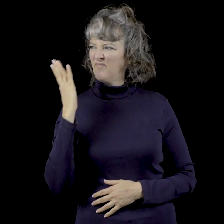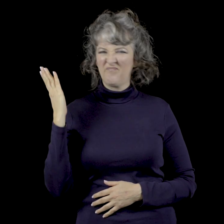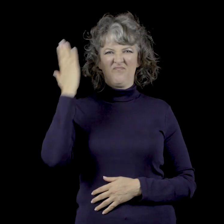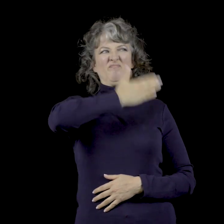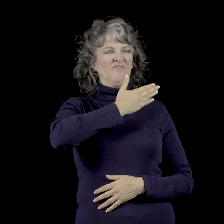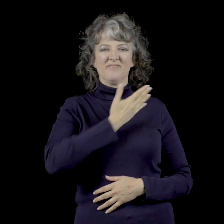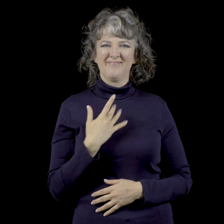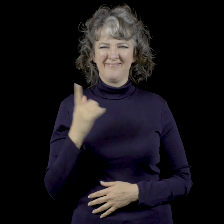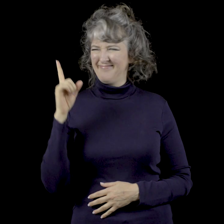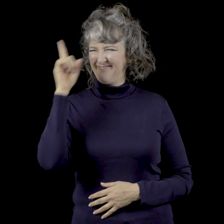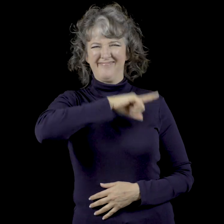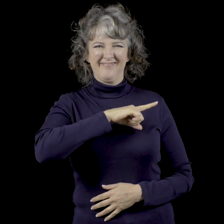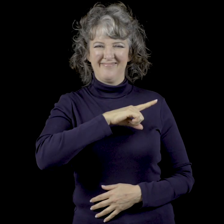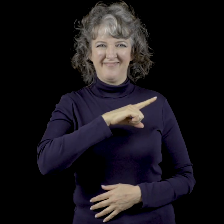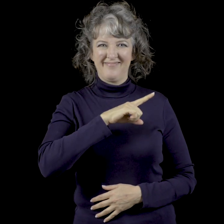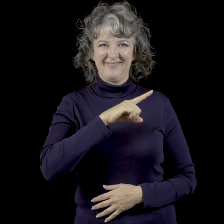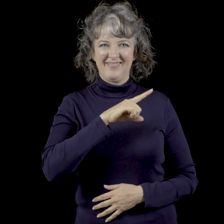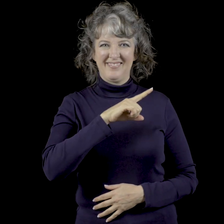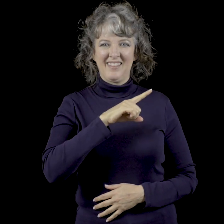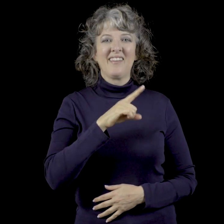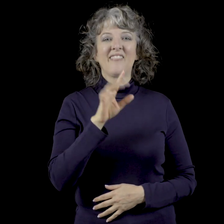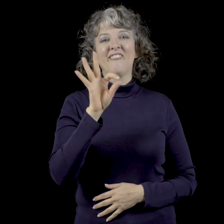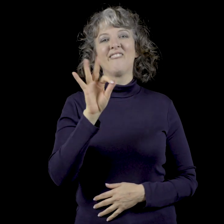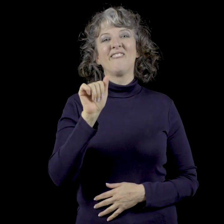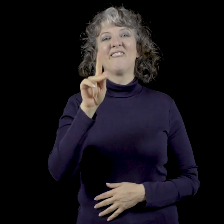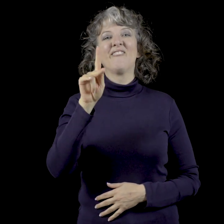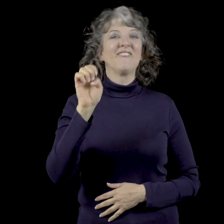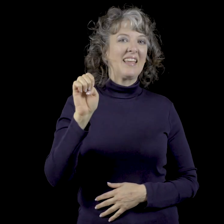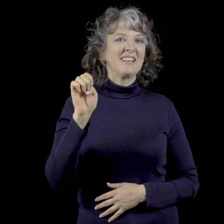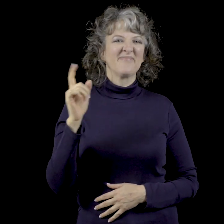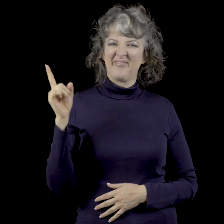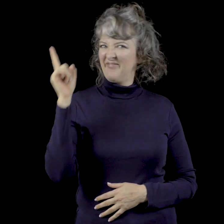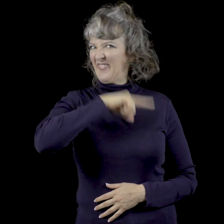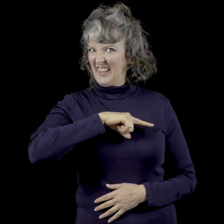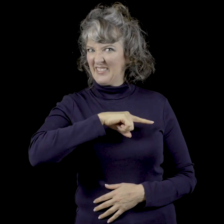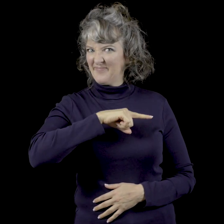Put-on. A sham. F-A-K-E Fake